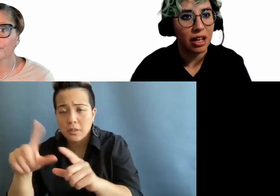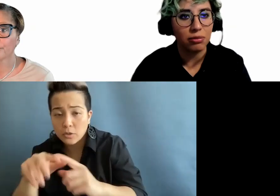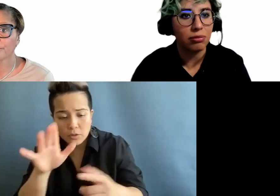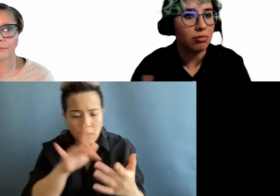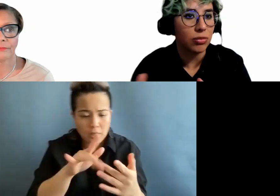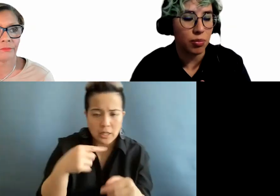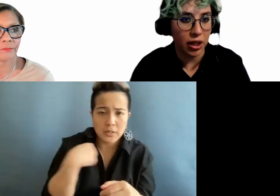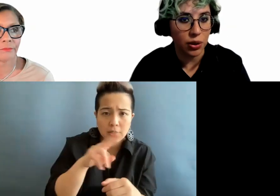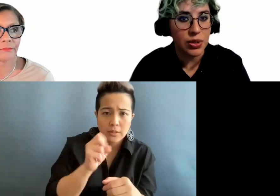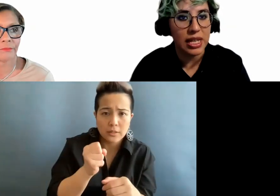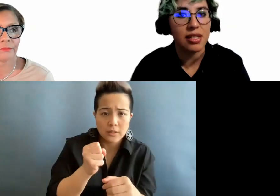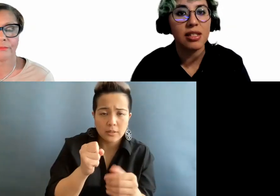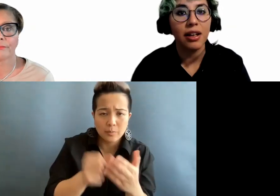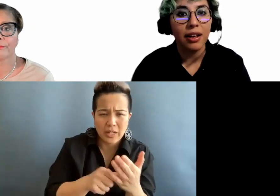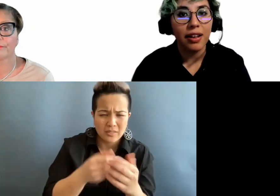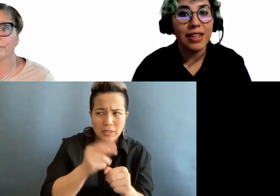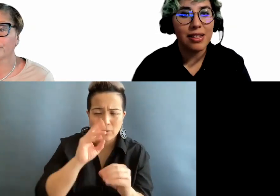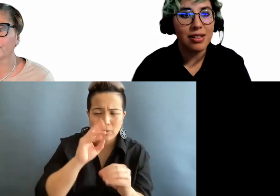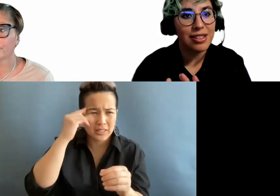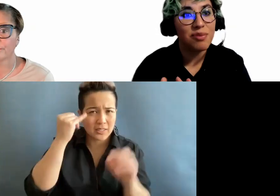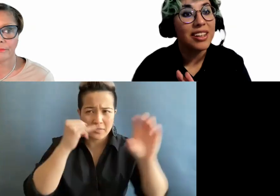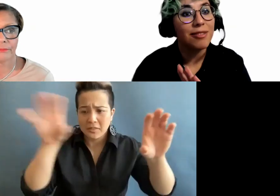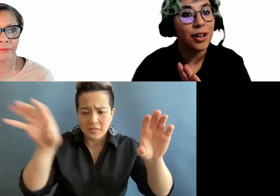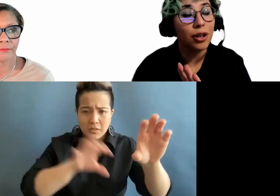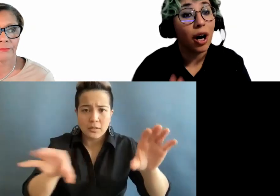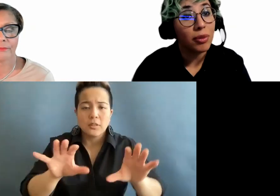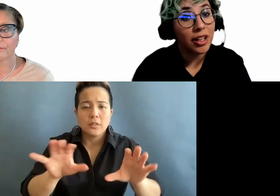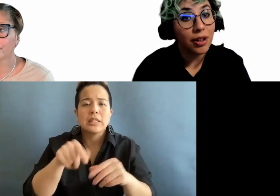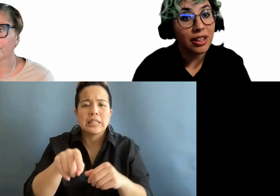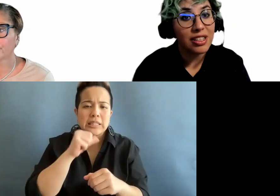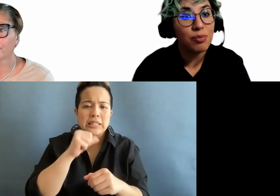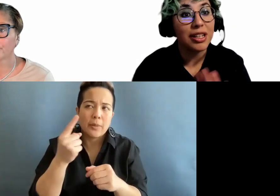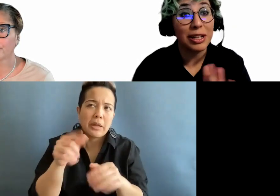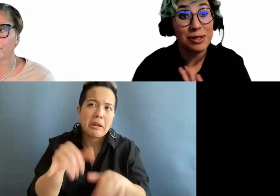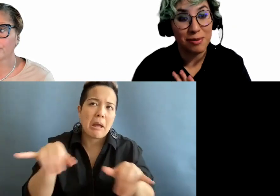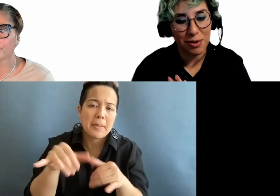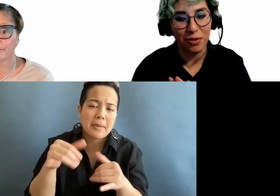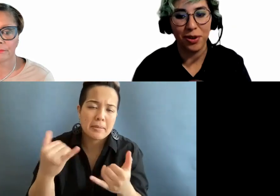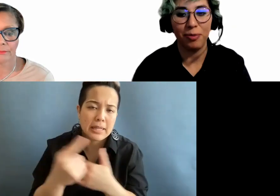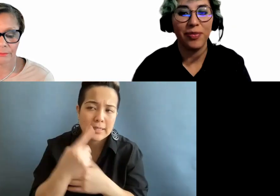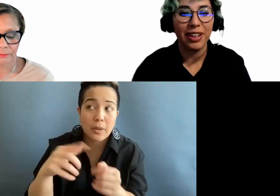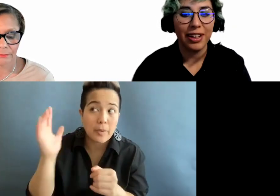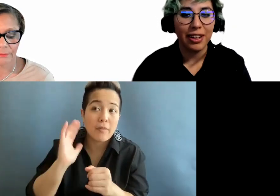That would make no sense. This is not something very common nowadays, but it used to be before.